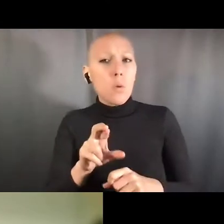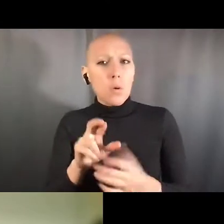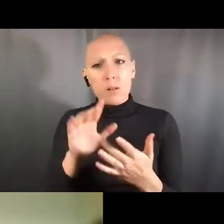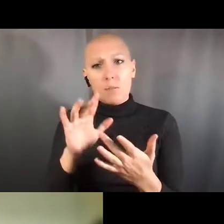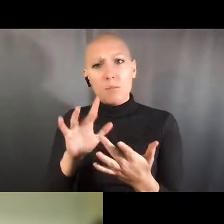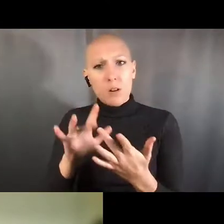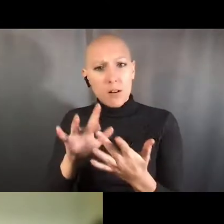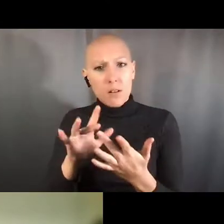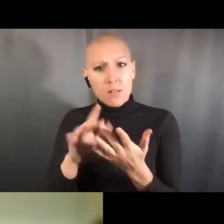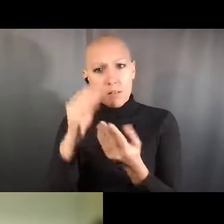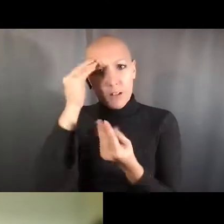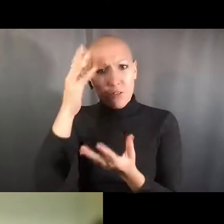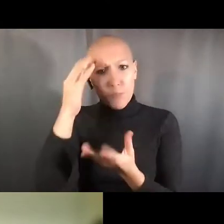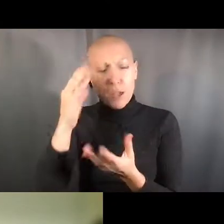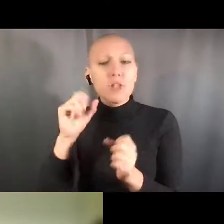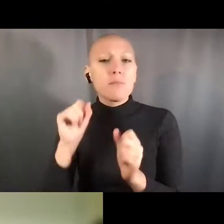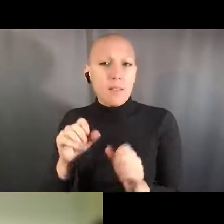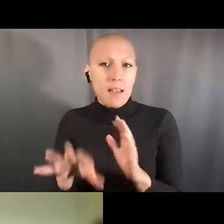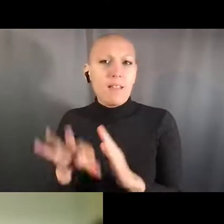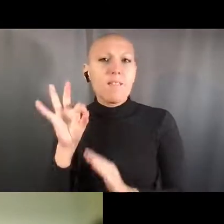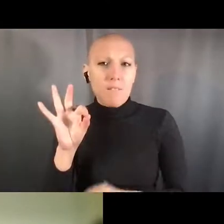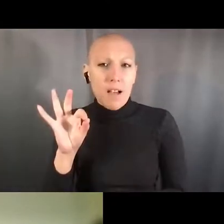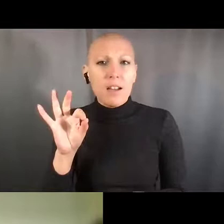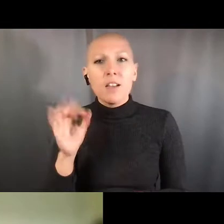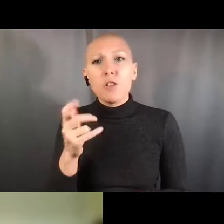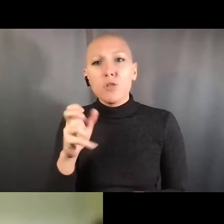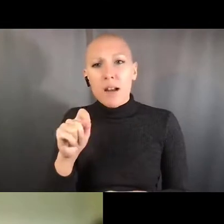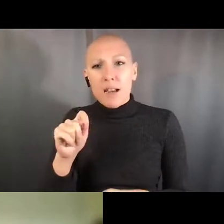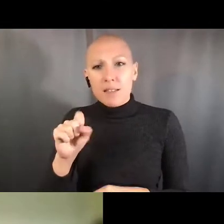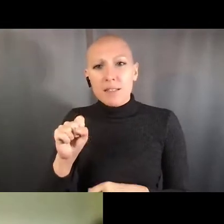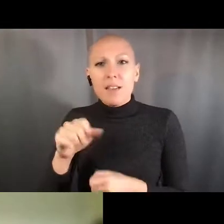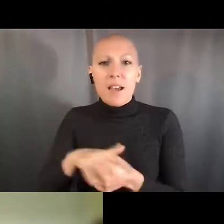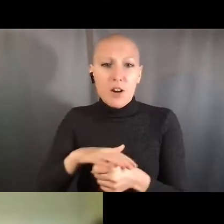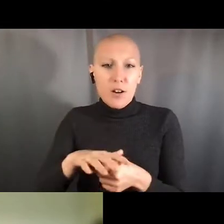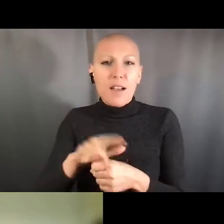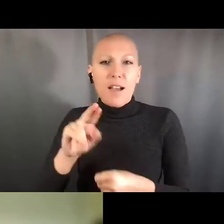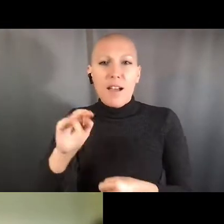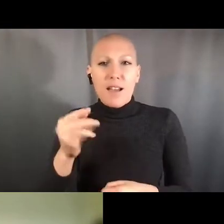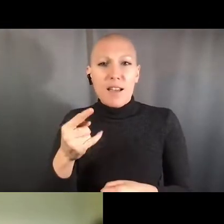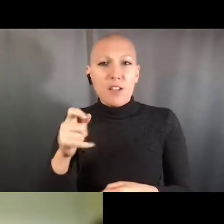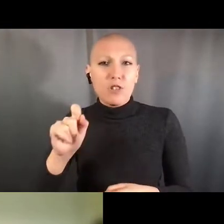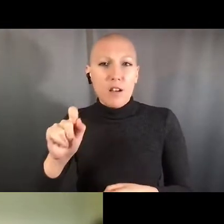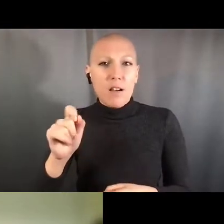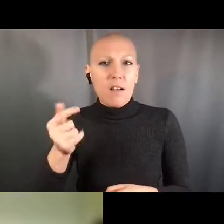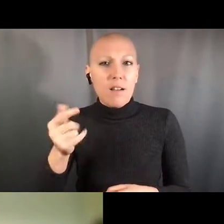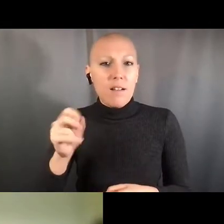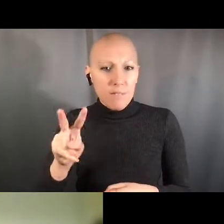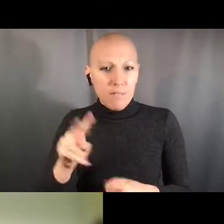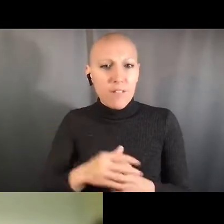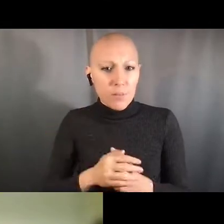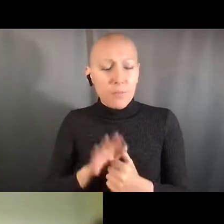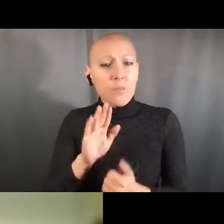for these additional research settings, such as epidemiology, field trials as well. Jon Lorsch: I think that's an excellent point,